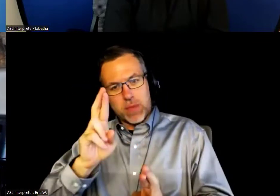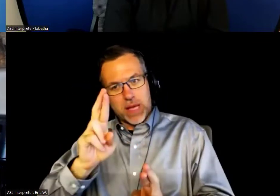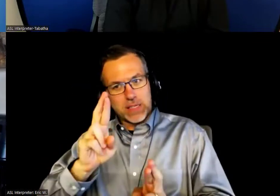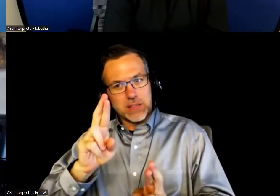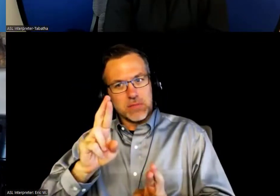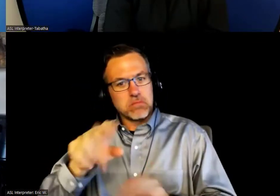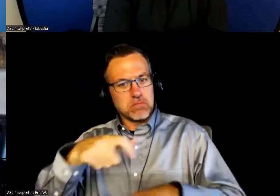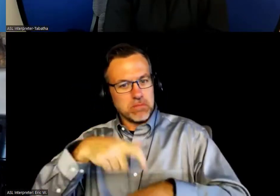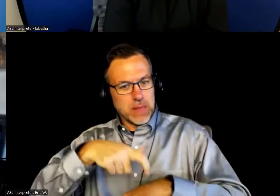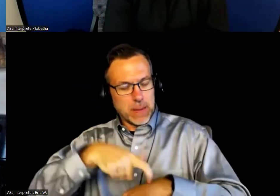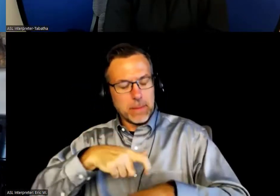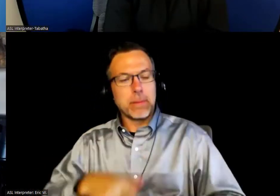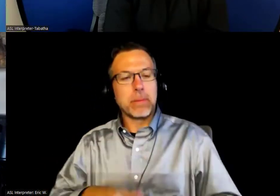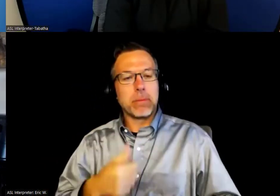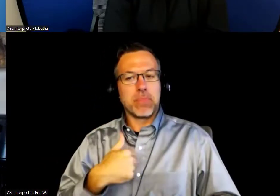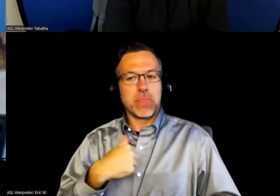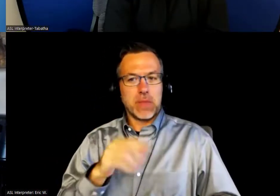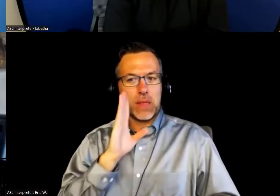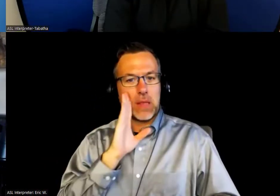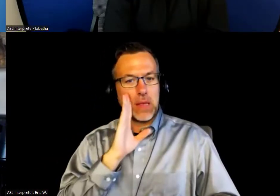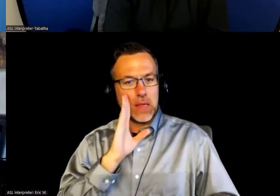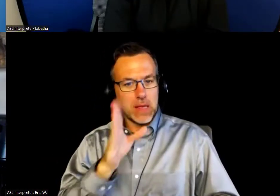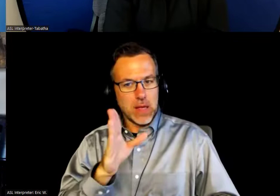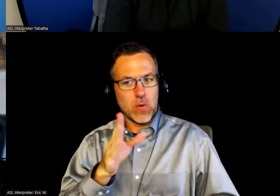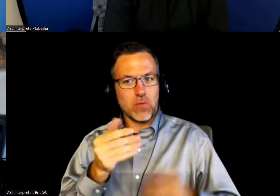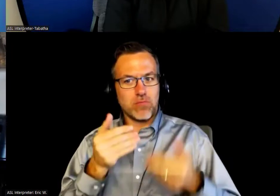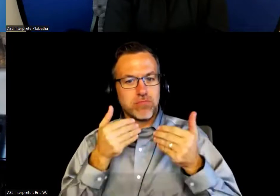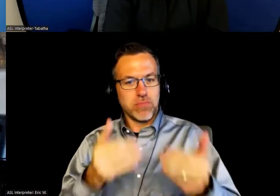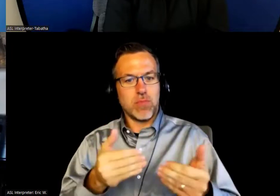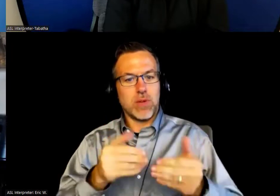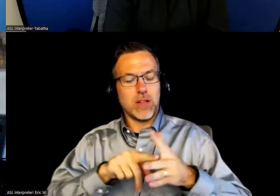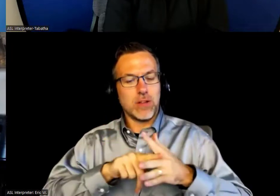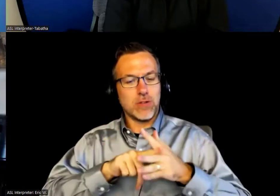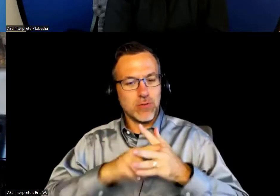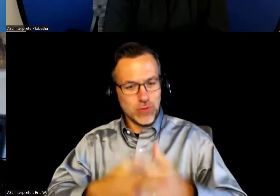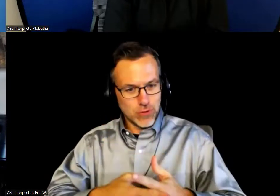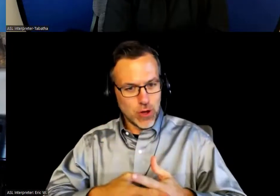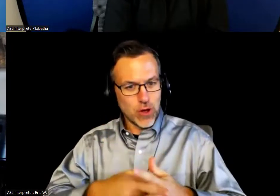so I'm going to begin to wrap this up.